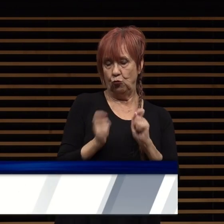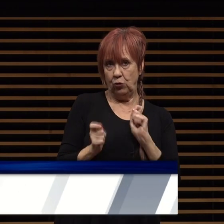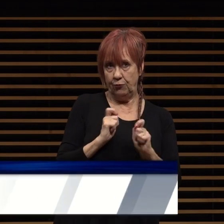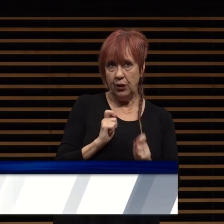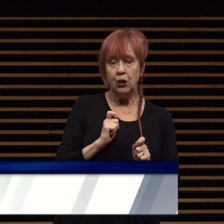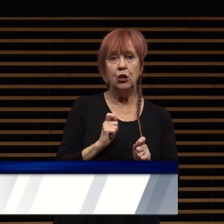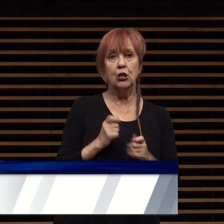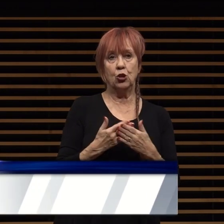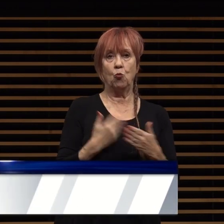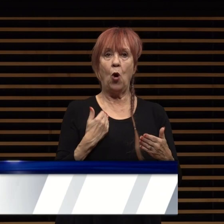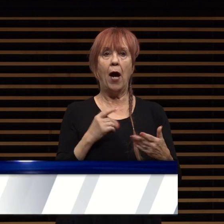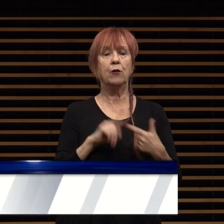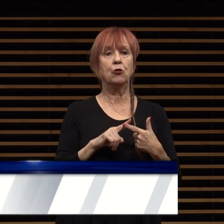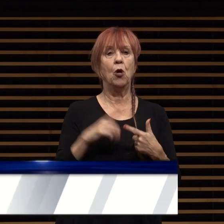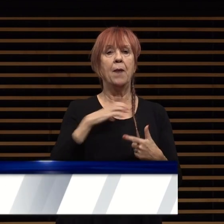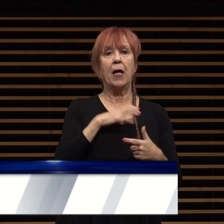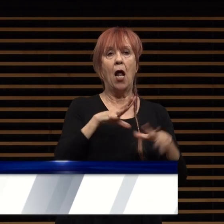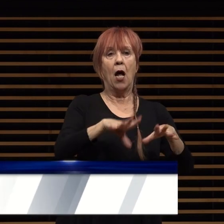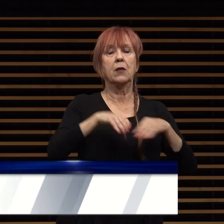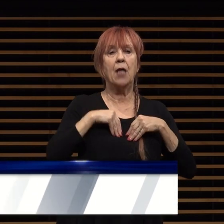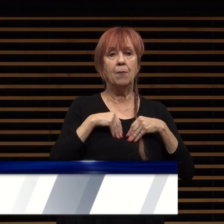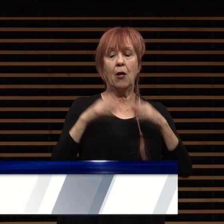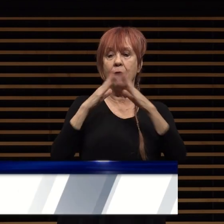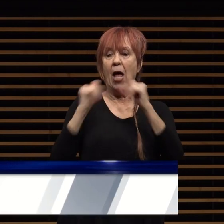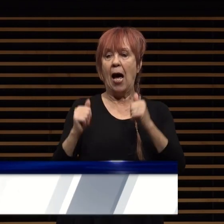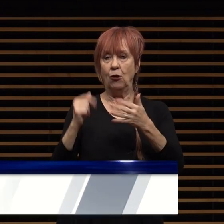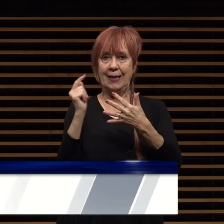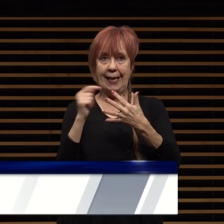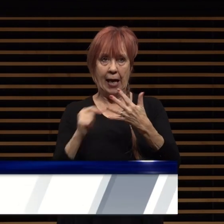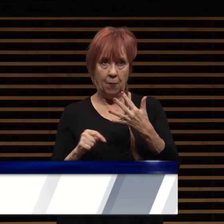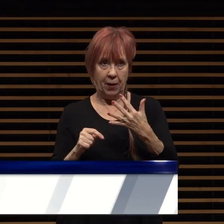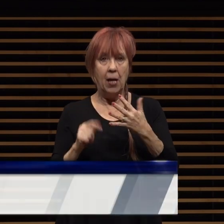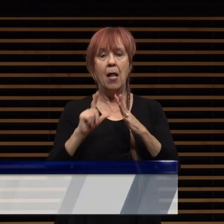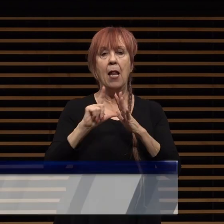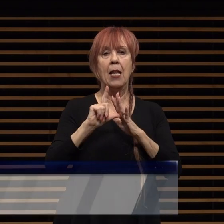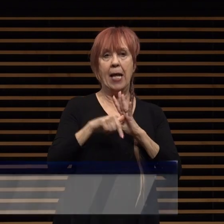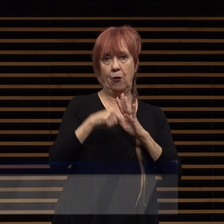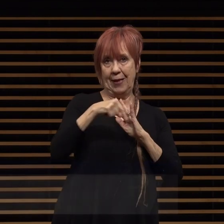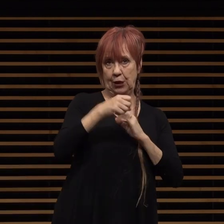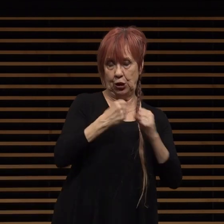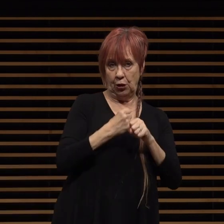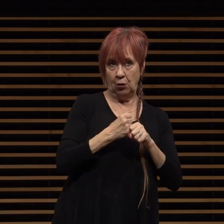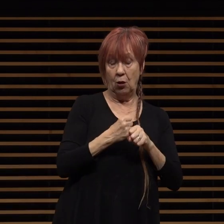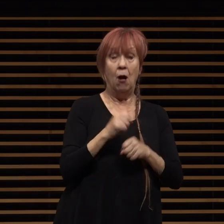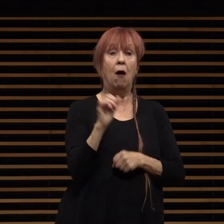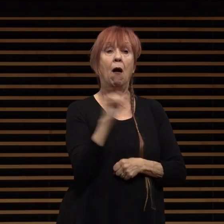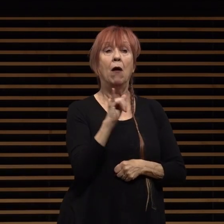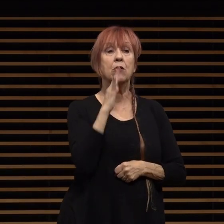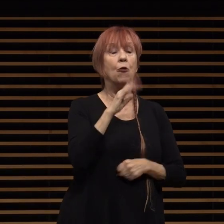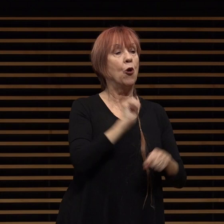prior to the council adoption of the housing element later this year